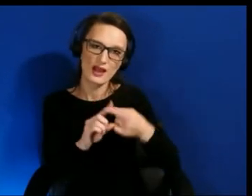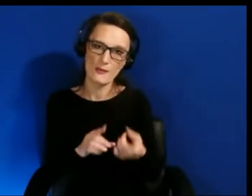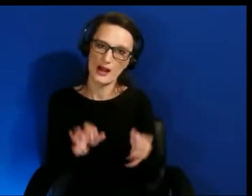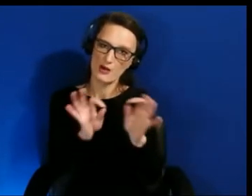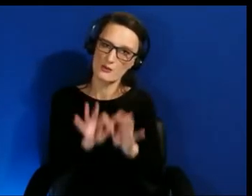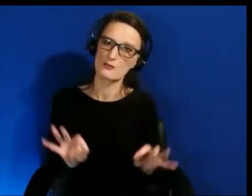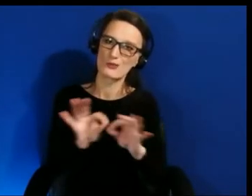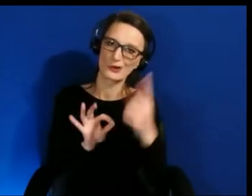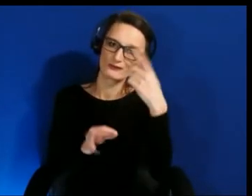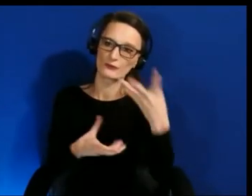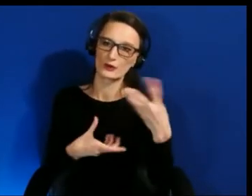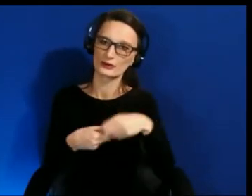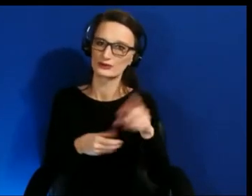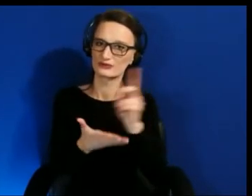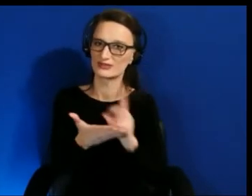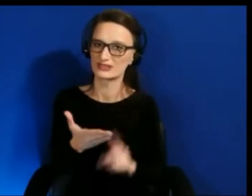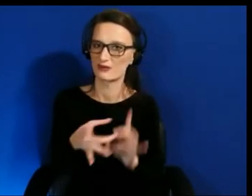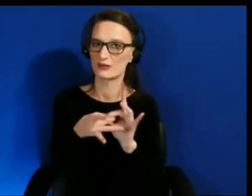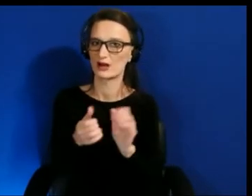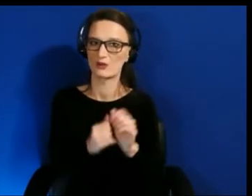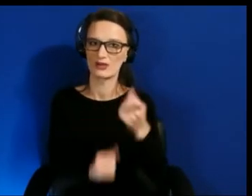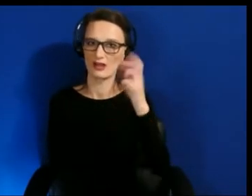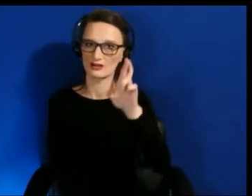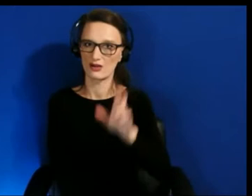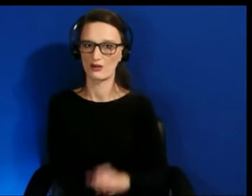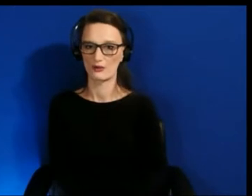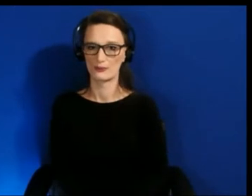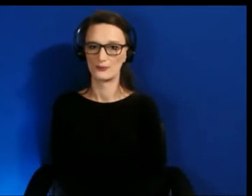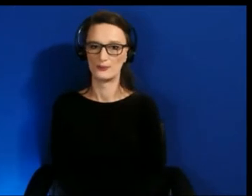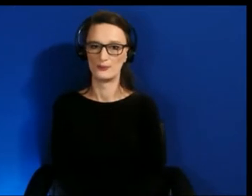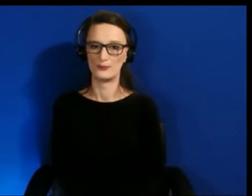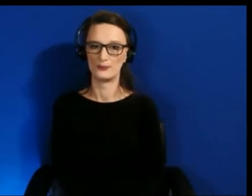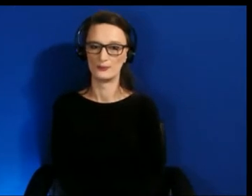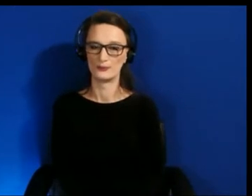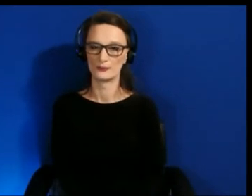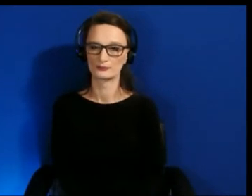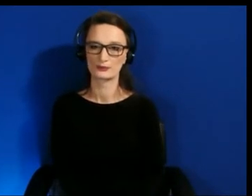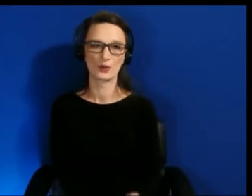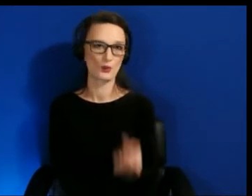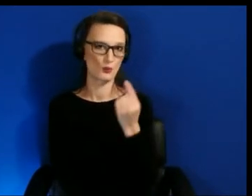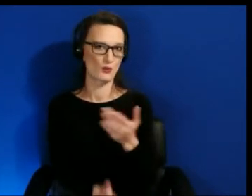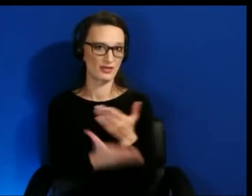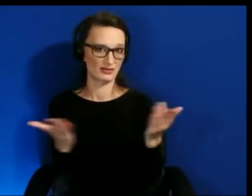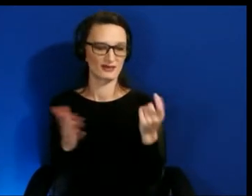One of the things that I -- because I’m new to this, newer-ish.